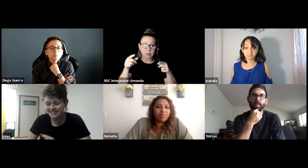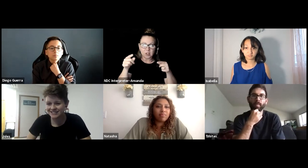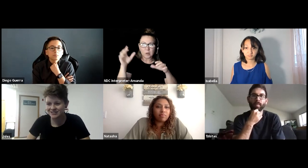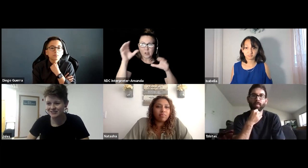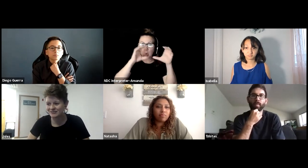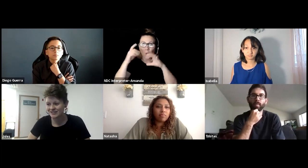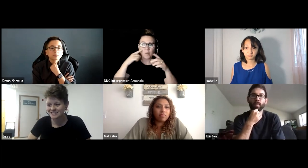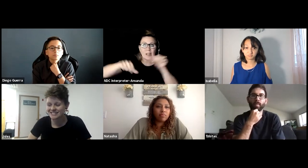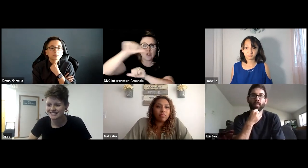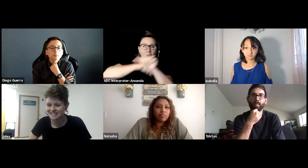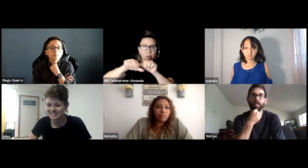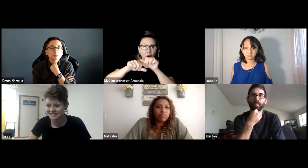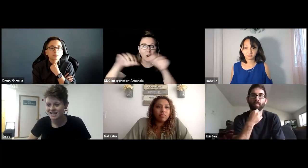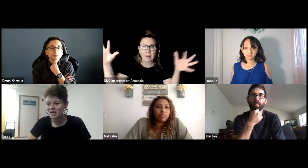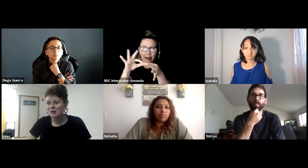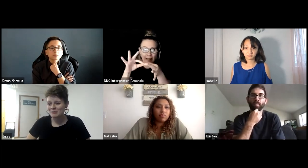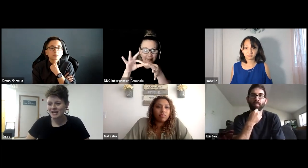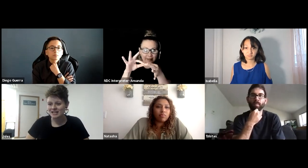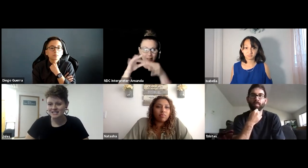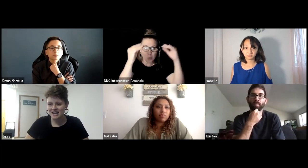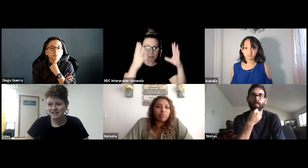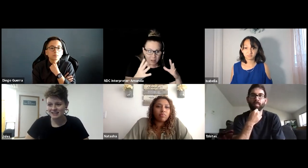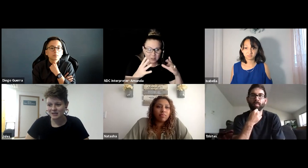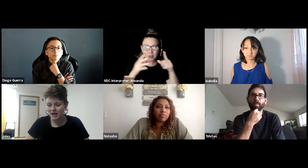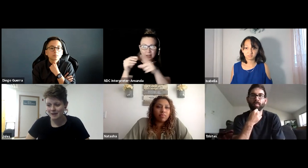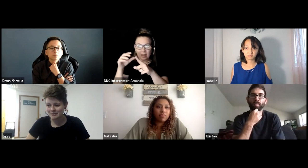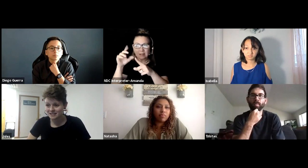in your university settings. Because I think what happens at